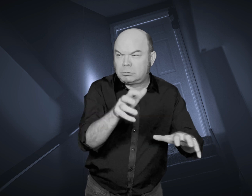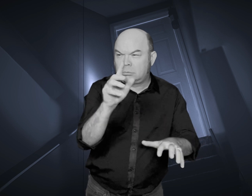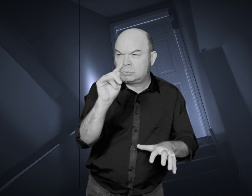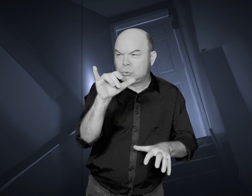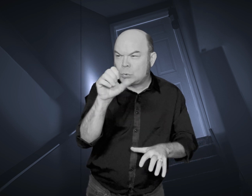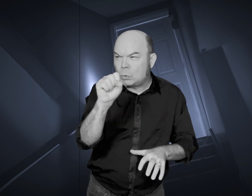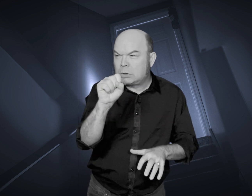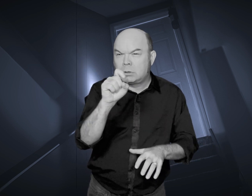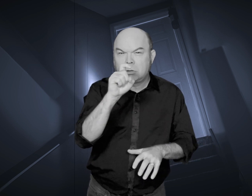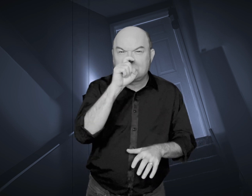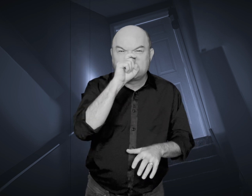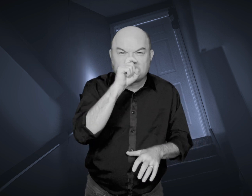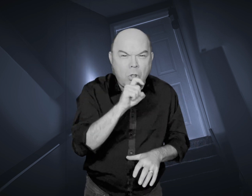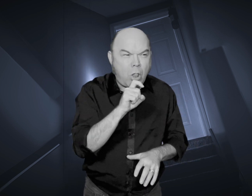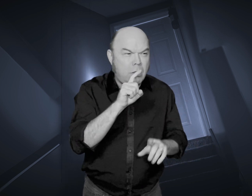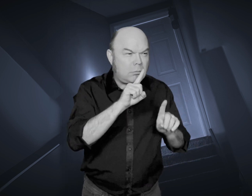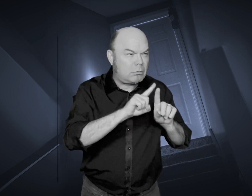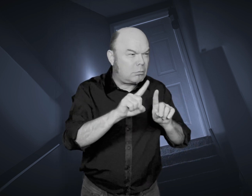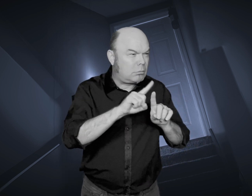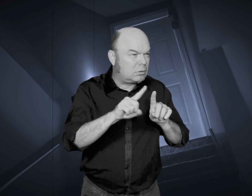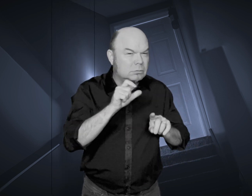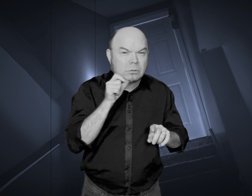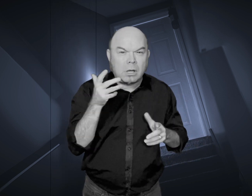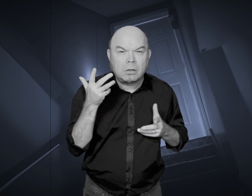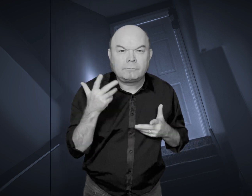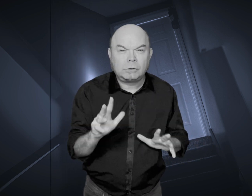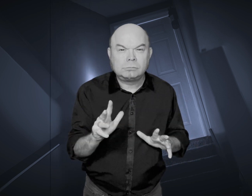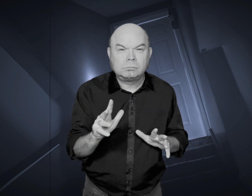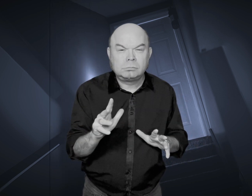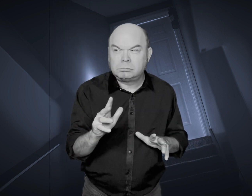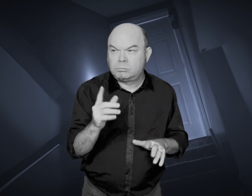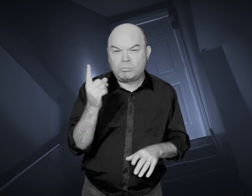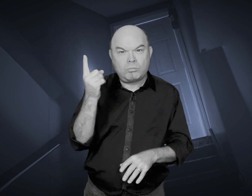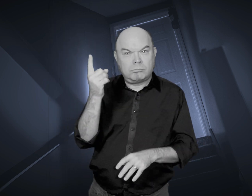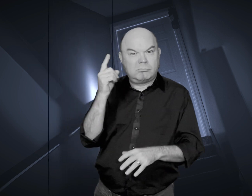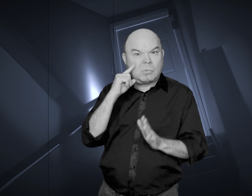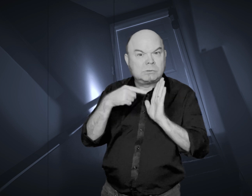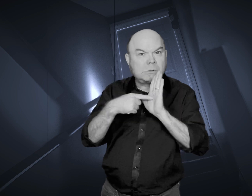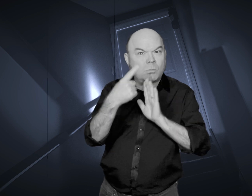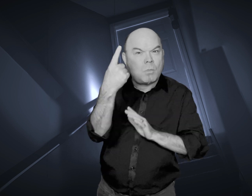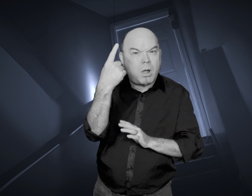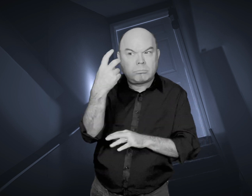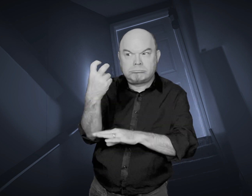As they entered, they were shocked by the sight of the attic filled with toys and dolls. Many of the toys were unfinished